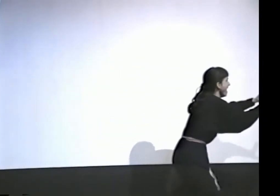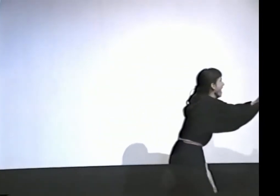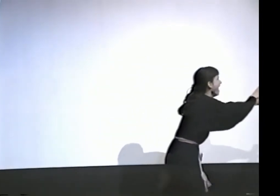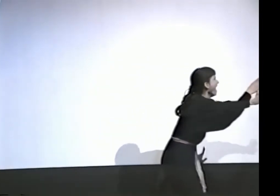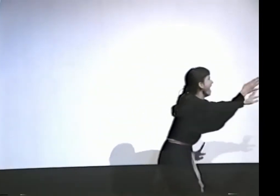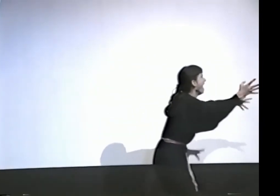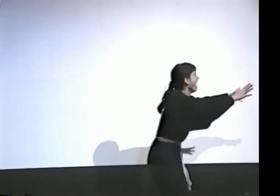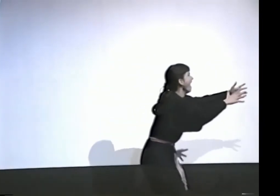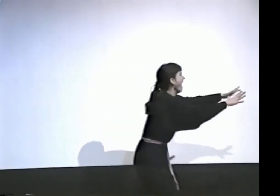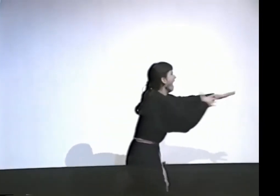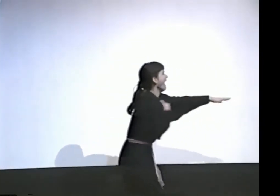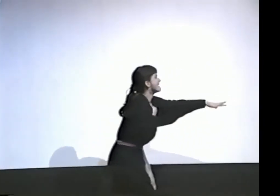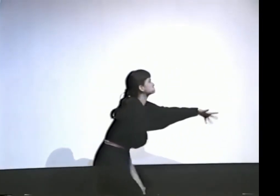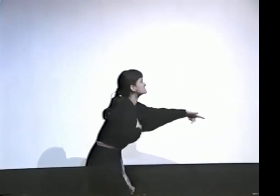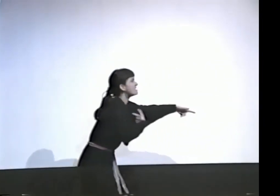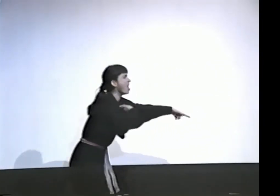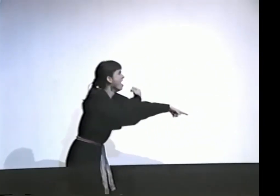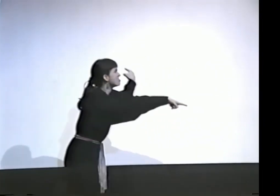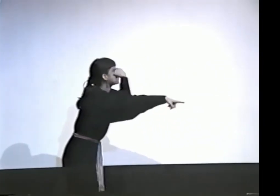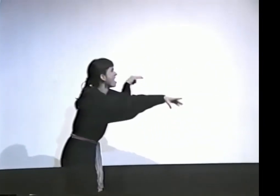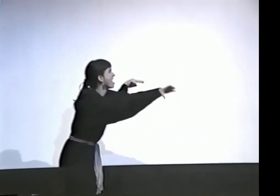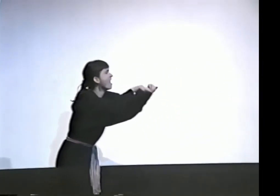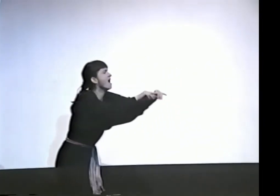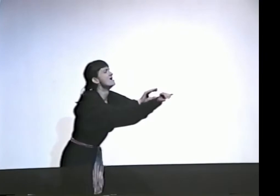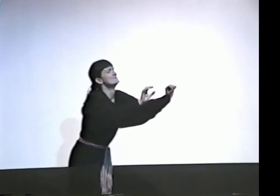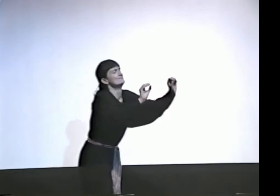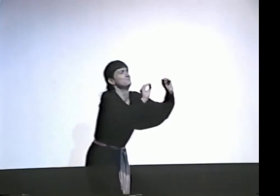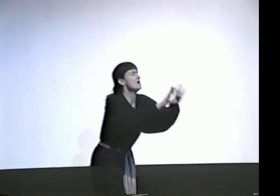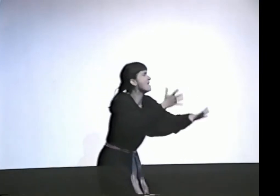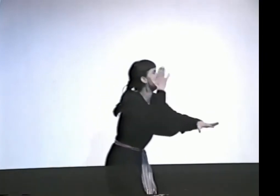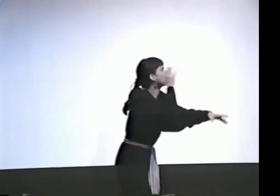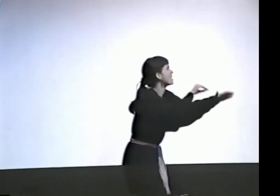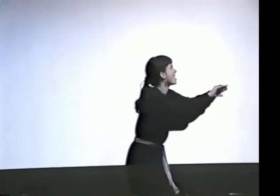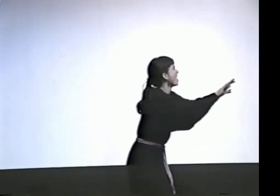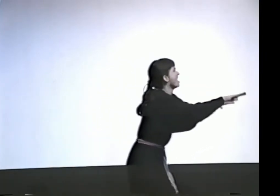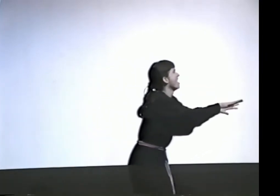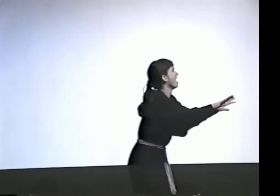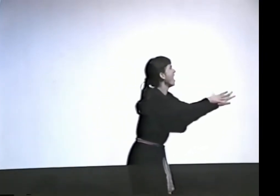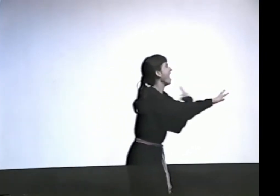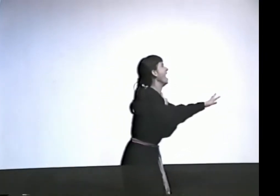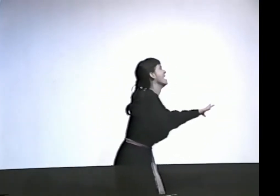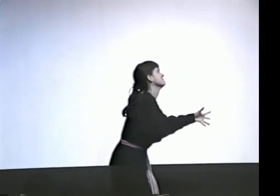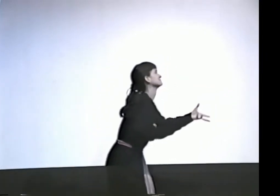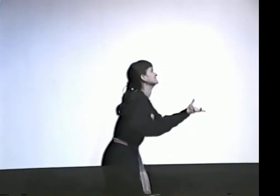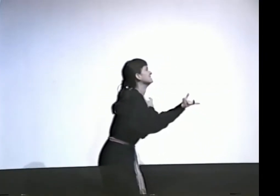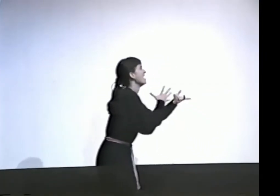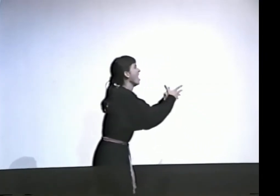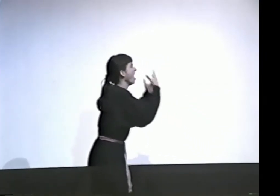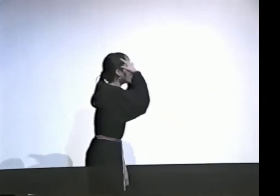UNBOLTED IT. "I'M SO SORRY. I THOUGHT YOU WERE IN BED. "I HAD NO IDEA. I'M SO SORRY.